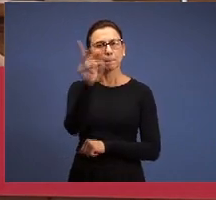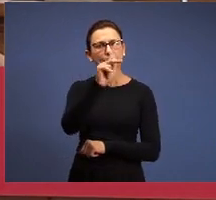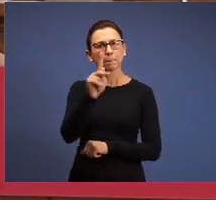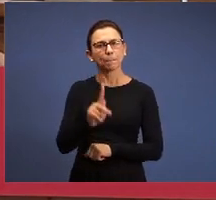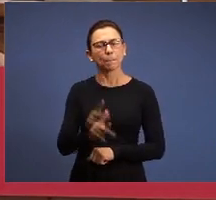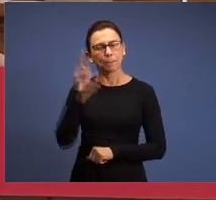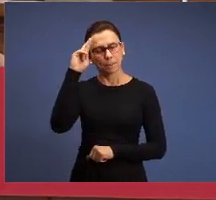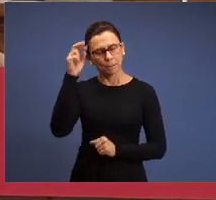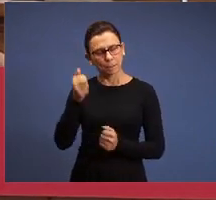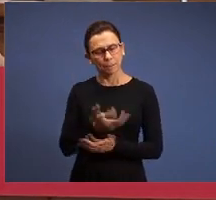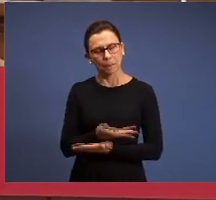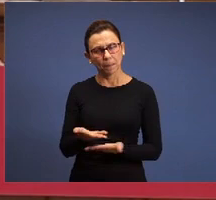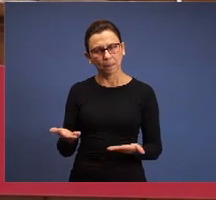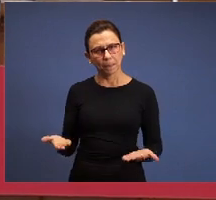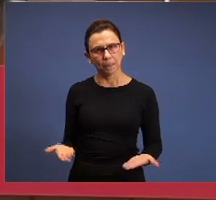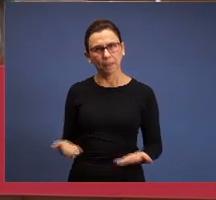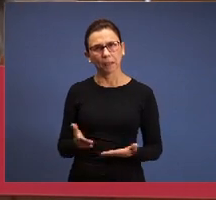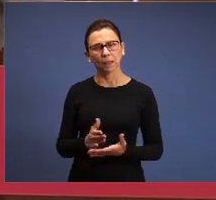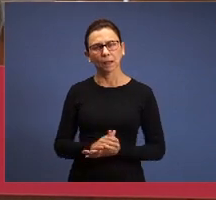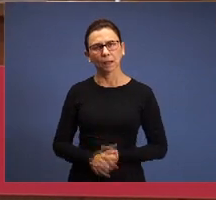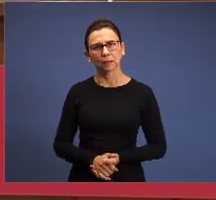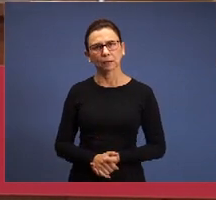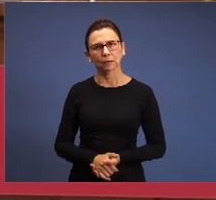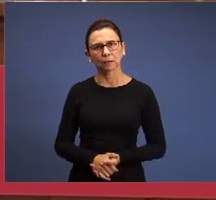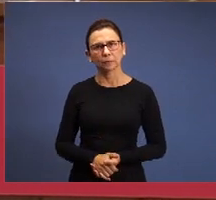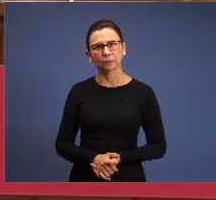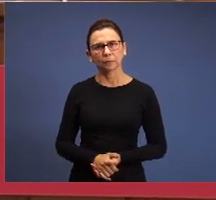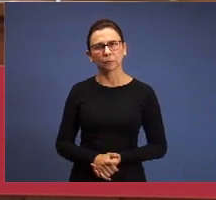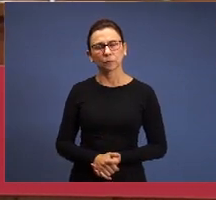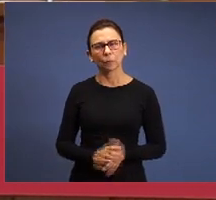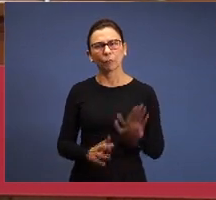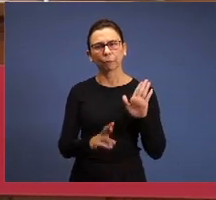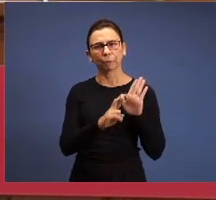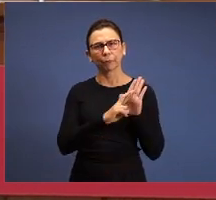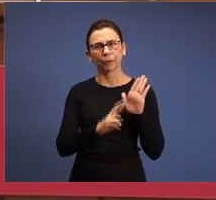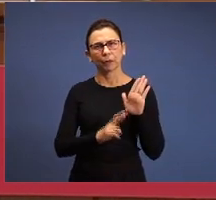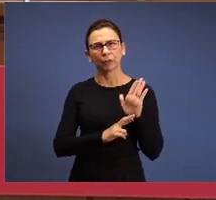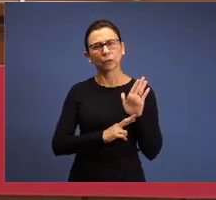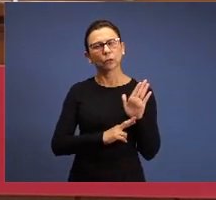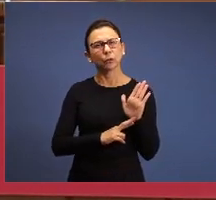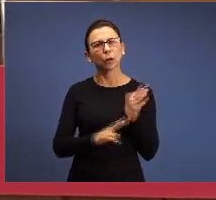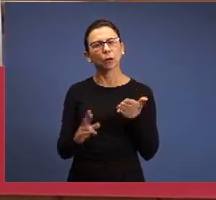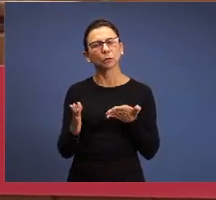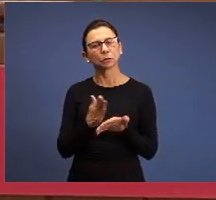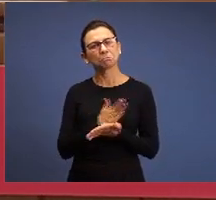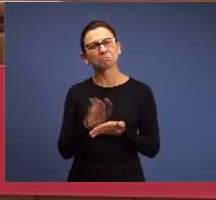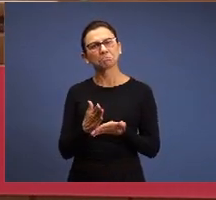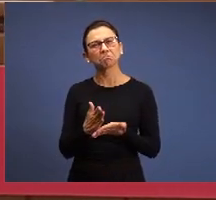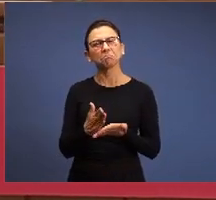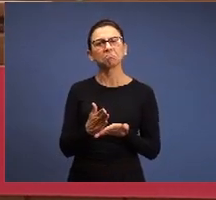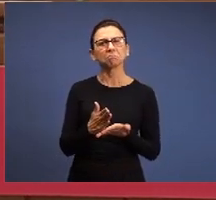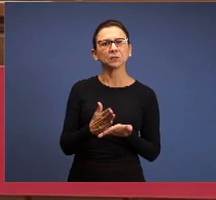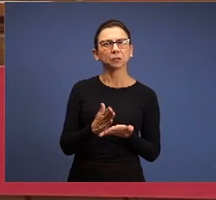peace of the Lord, we had a report here, of thing that happened, some